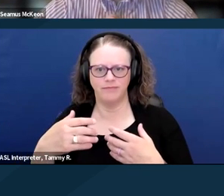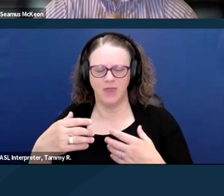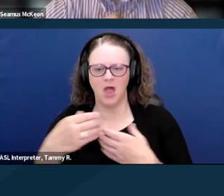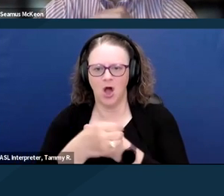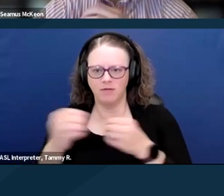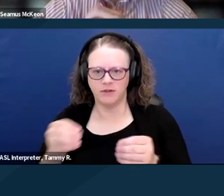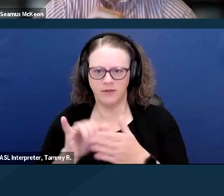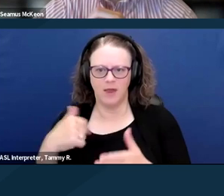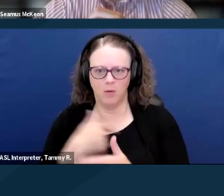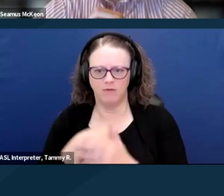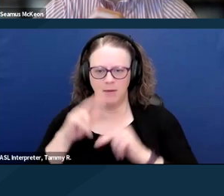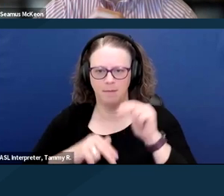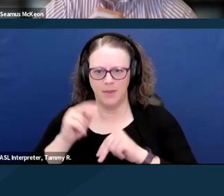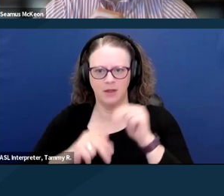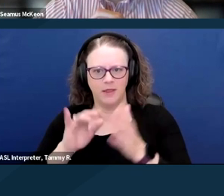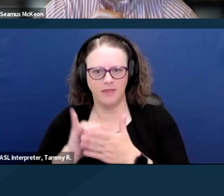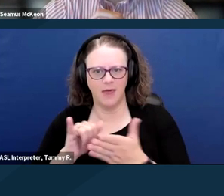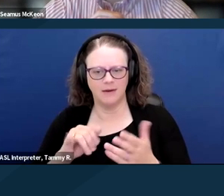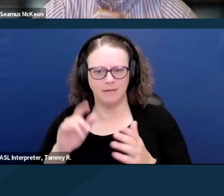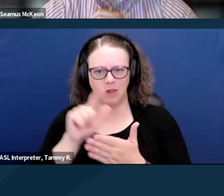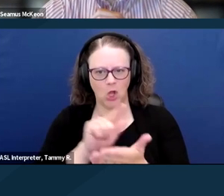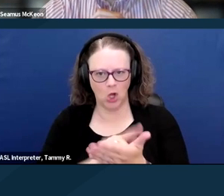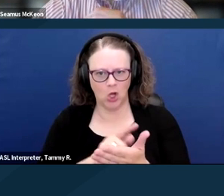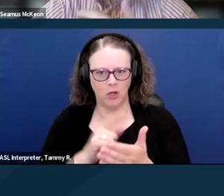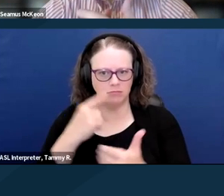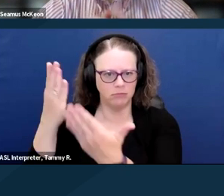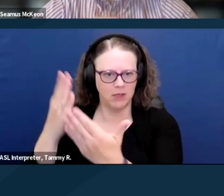the Marriage Equality for Disabled Adults Act. So to back up a bit,